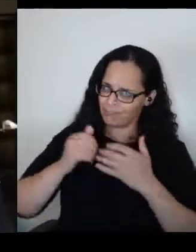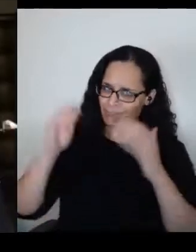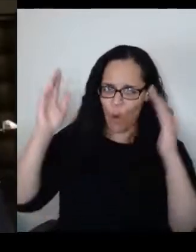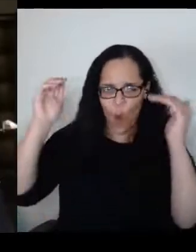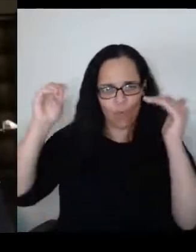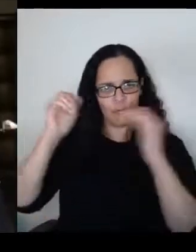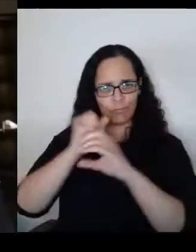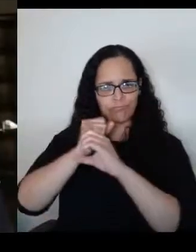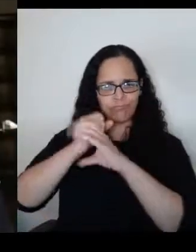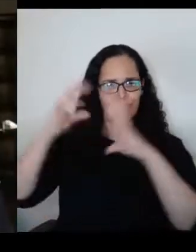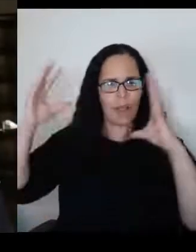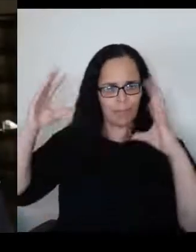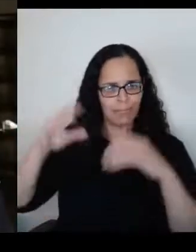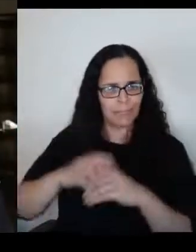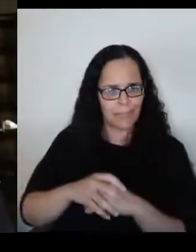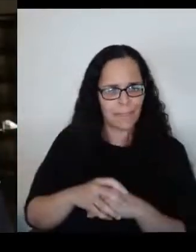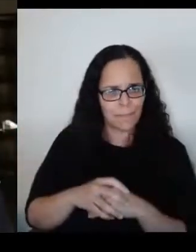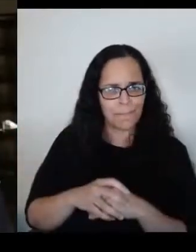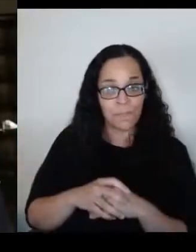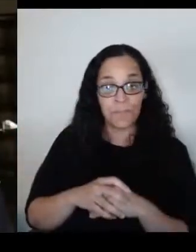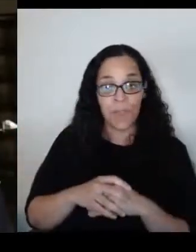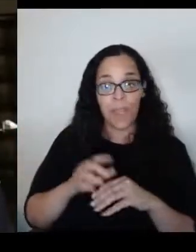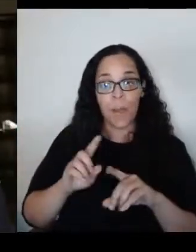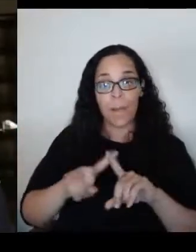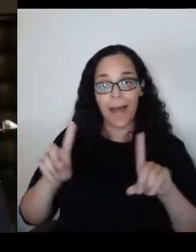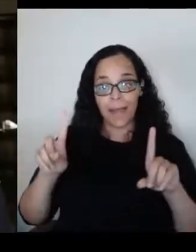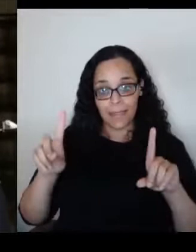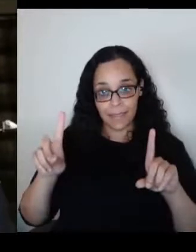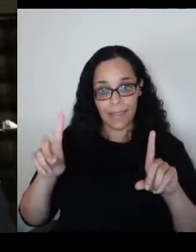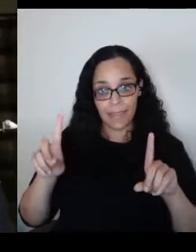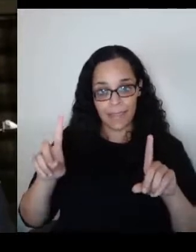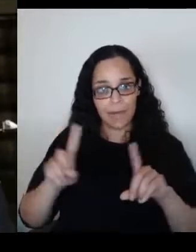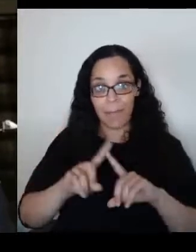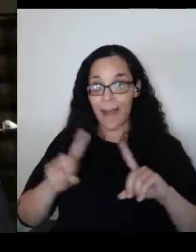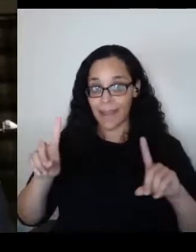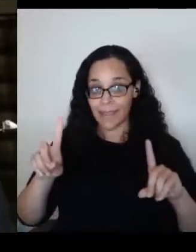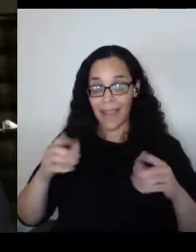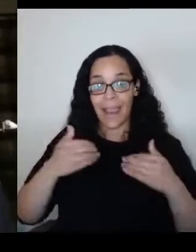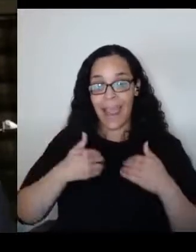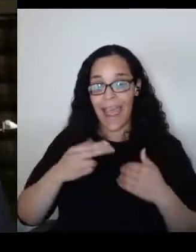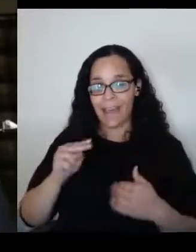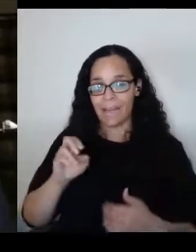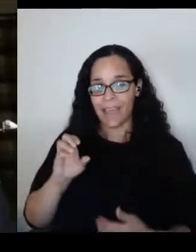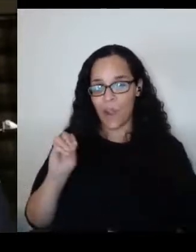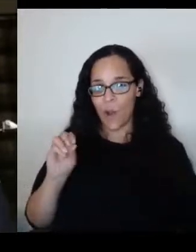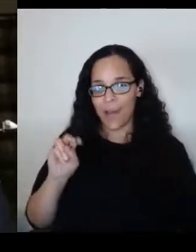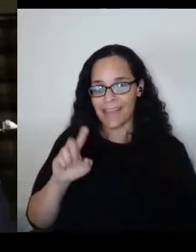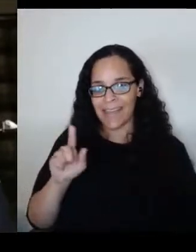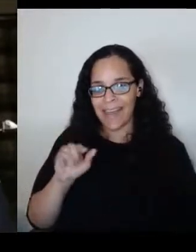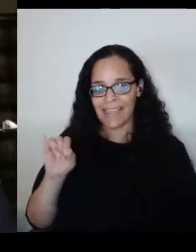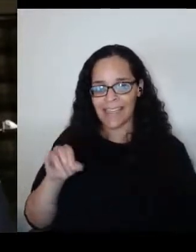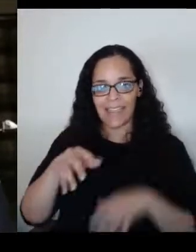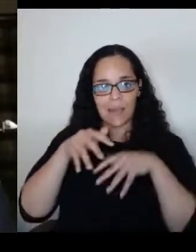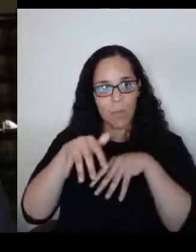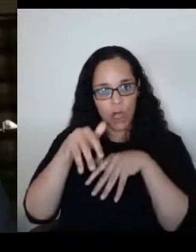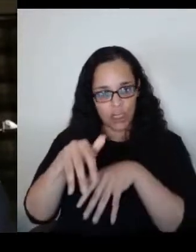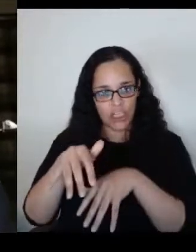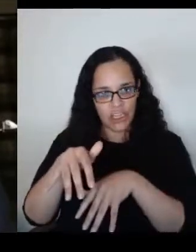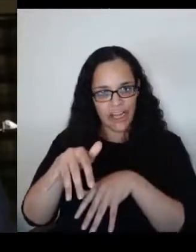but, we have neo-Nazis marching. We have white supremacists marching.